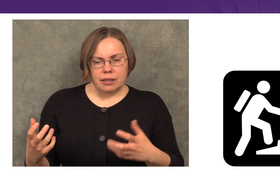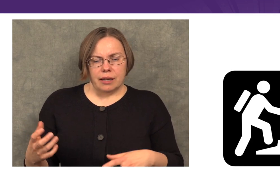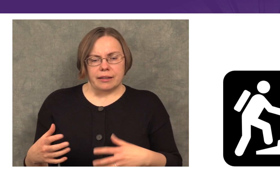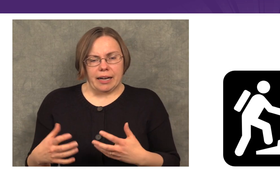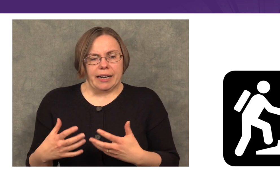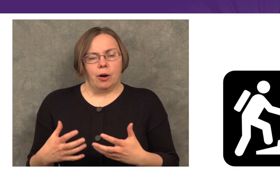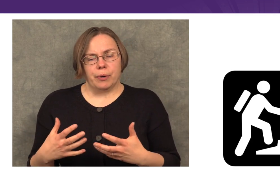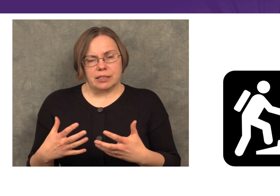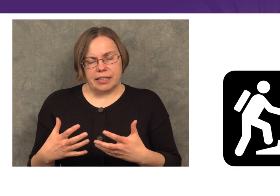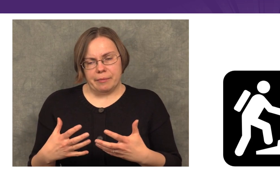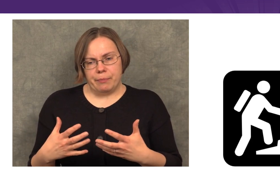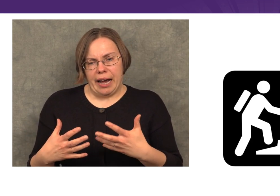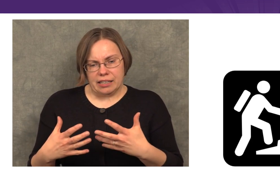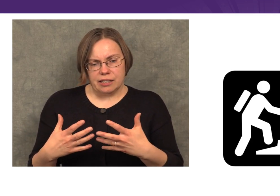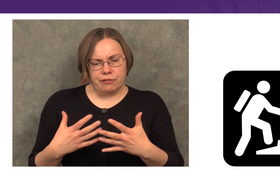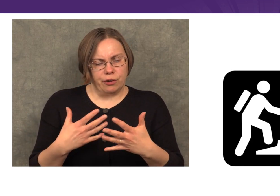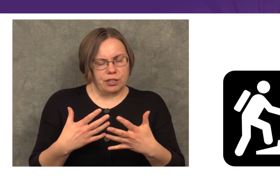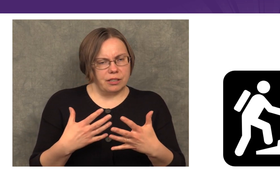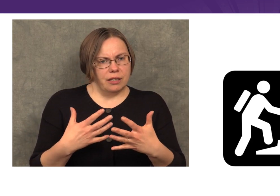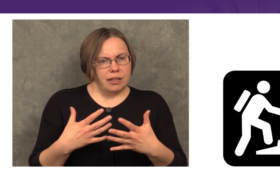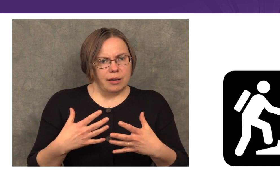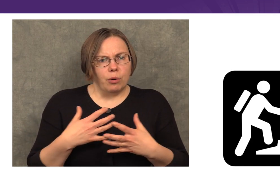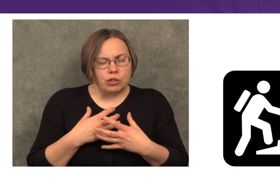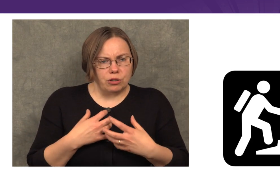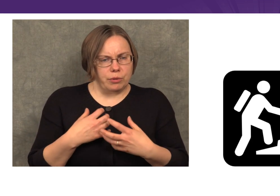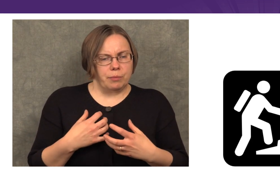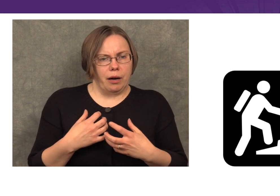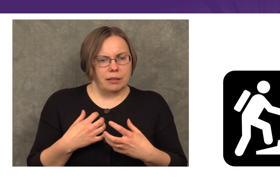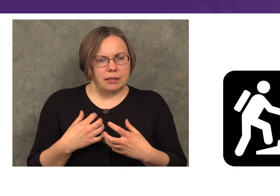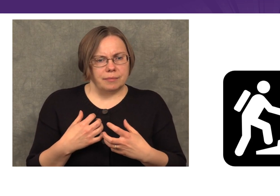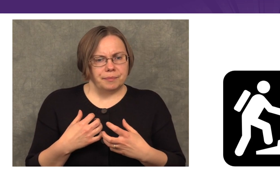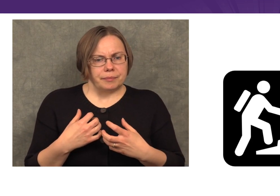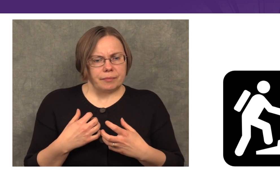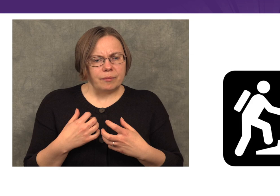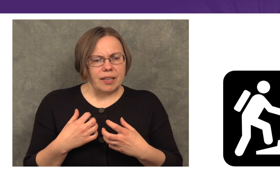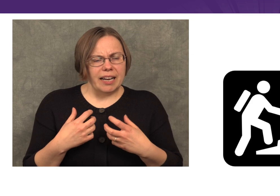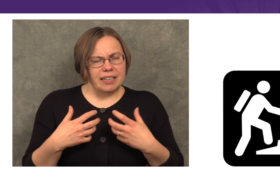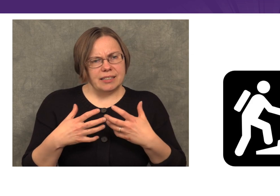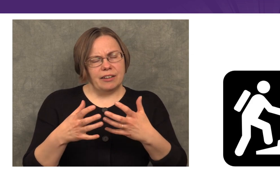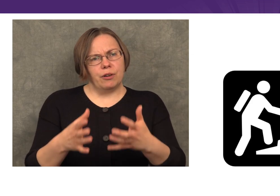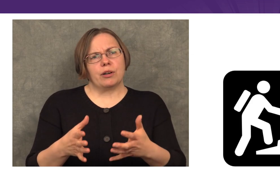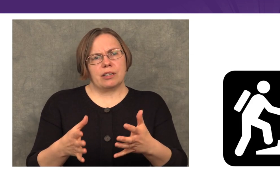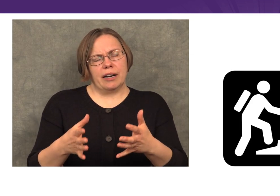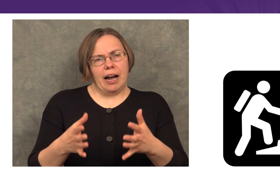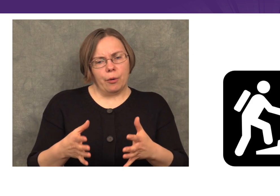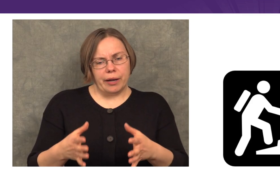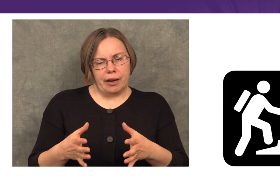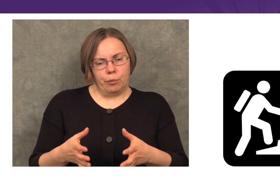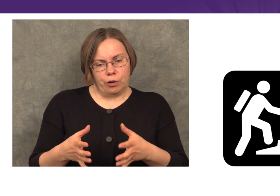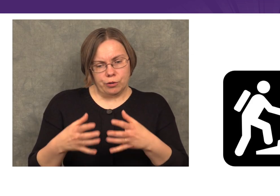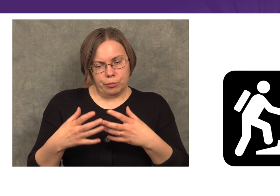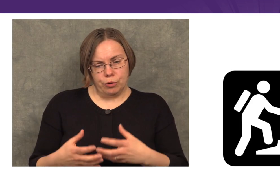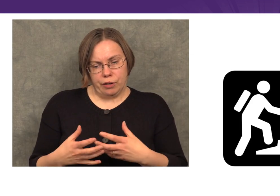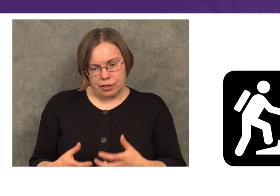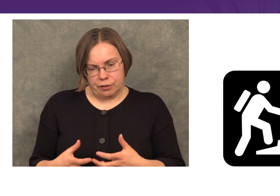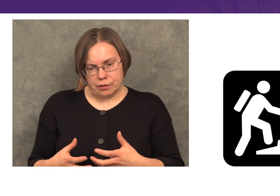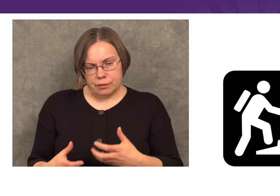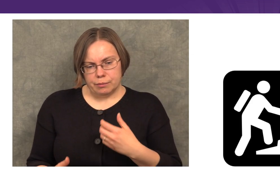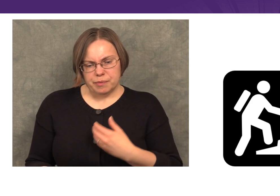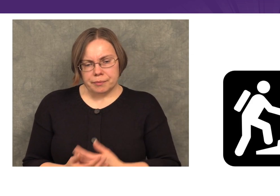that can help us to get past the first emotional response and instead focus on how we can work to improve our skills.